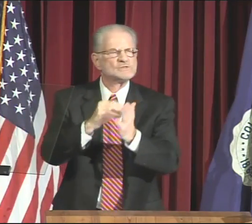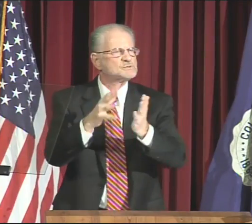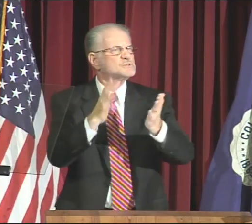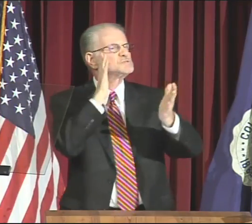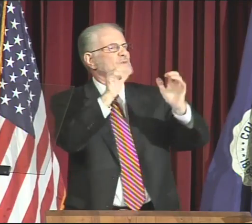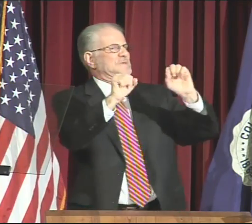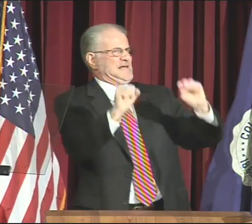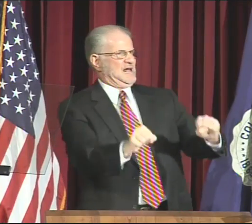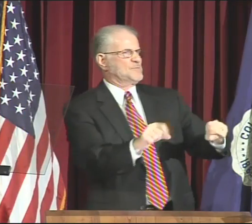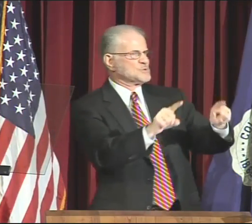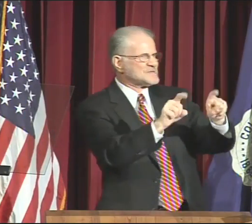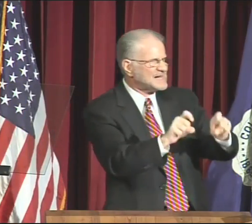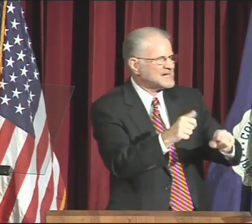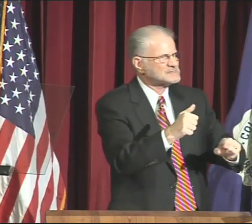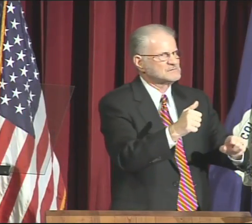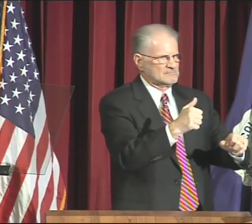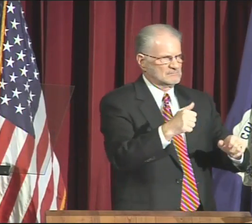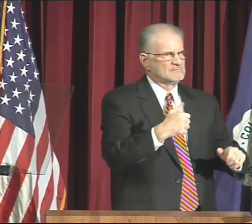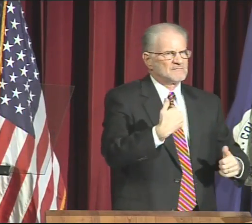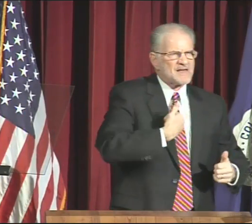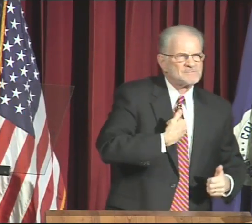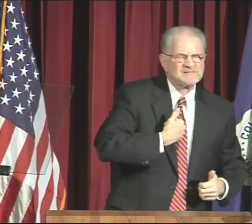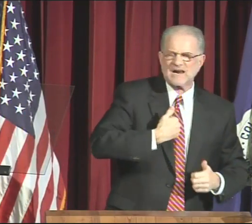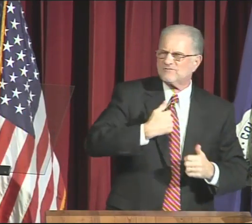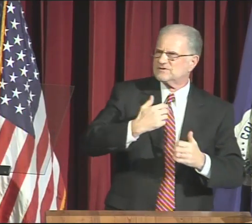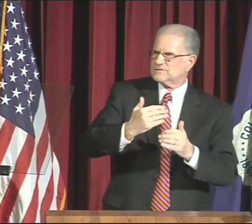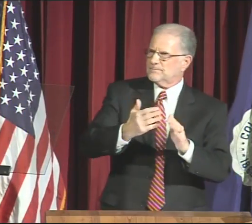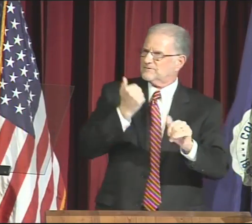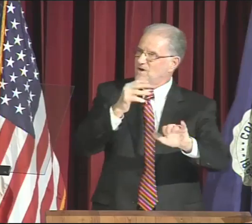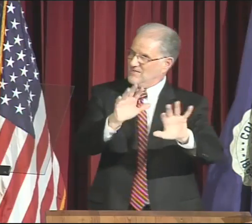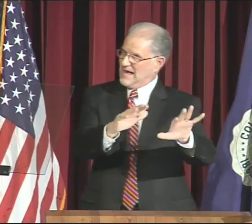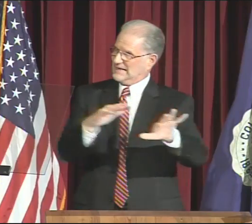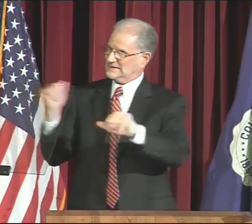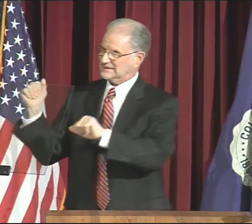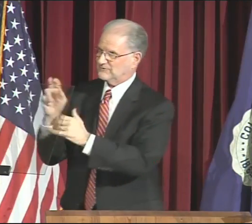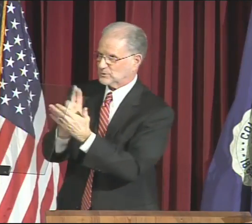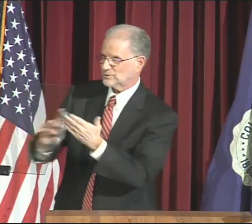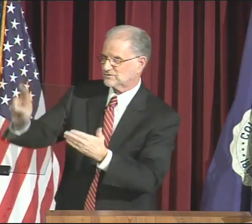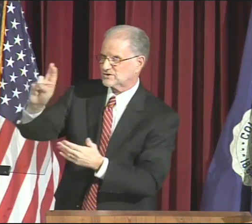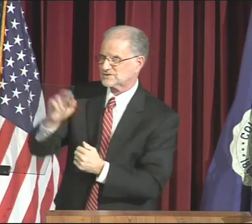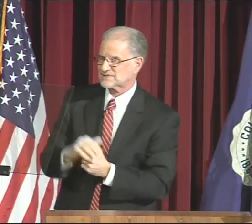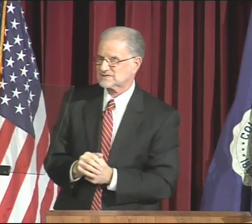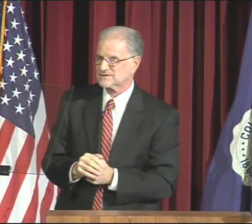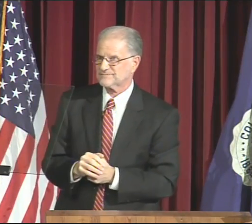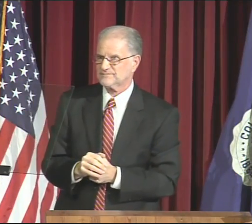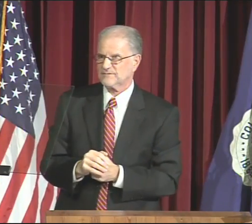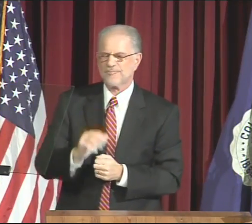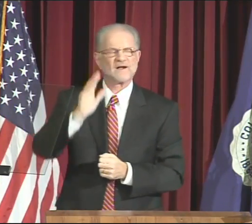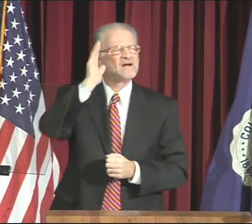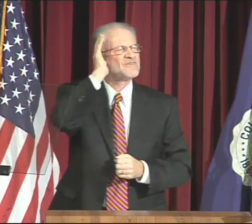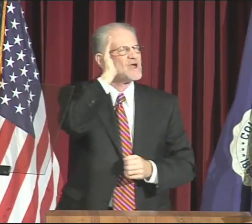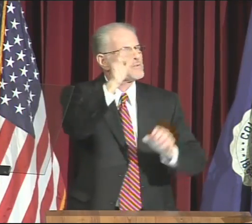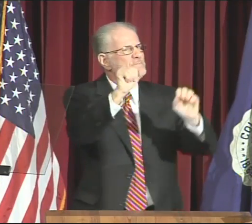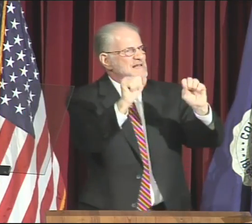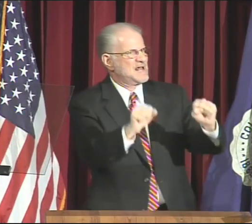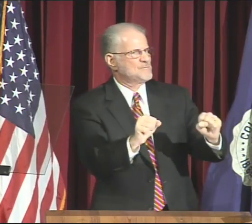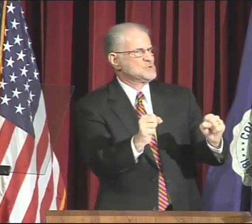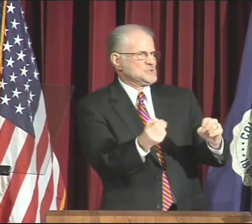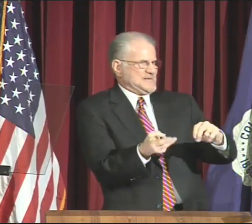Students will be able to test themselves before leaving the University.